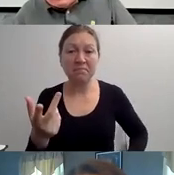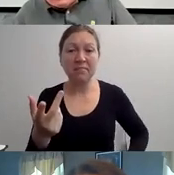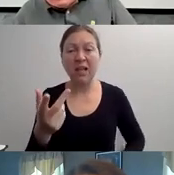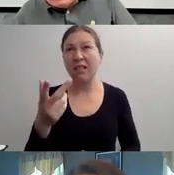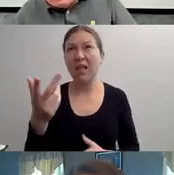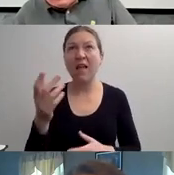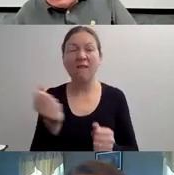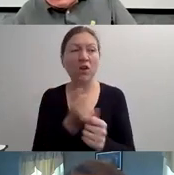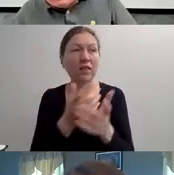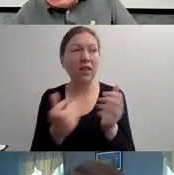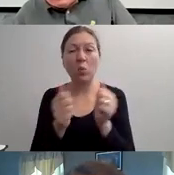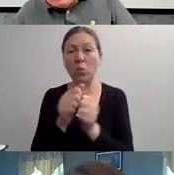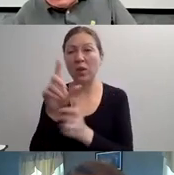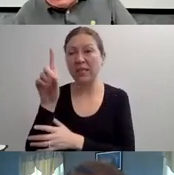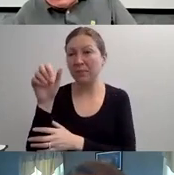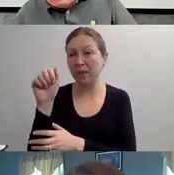AND HE'S ALWAYS GRATEFUL."